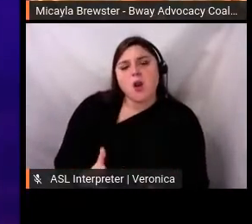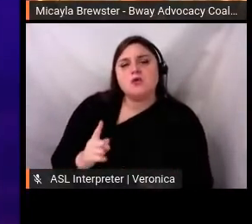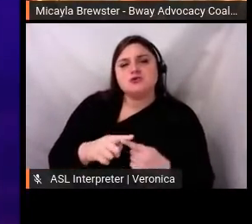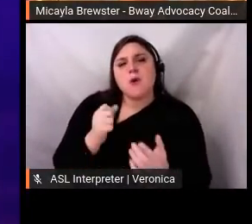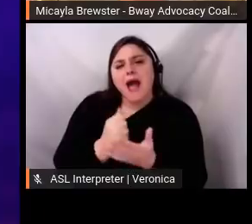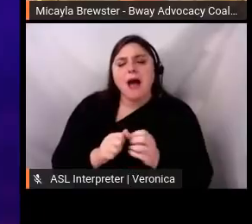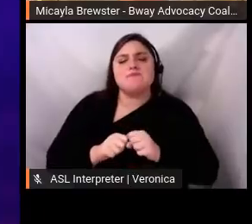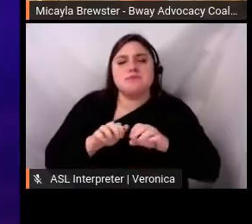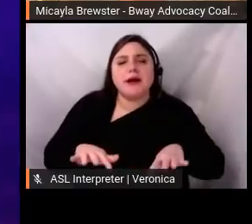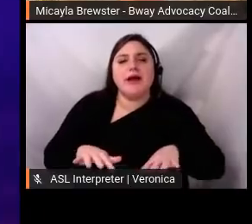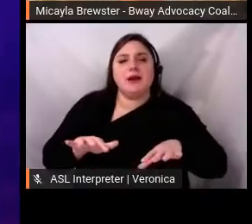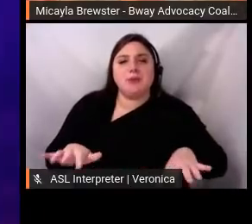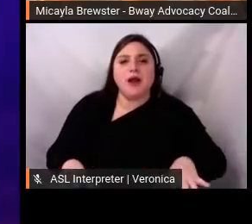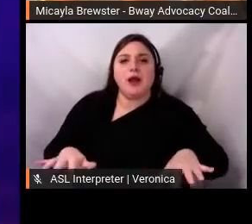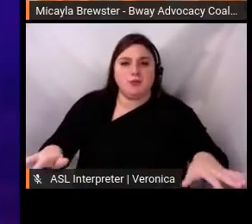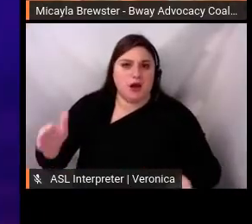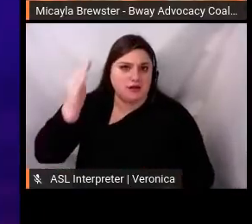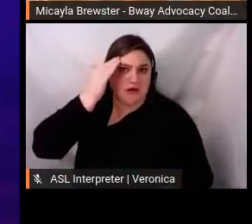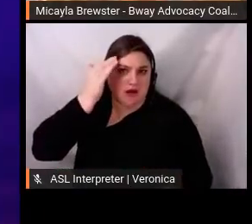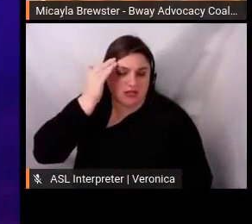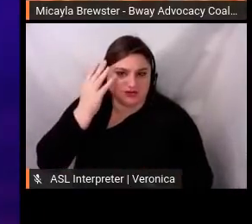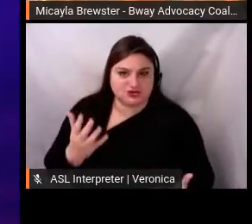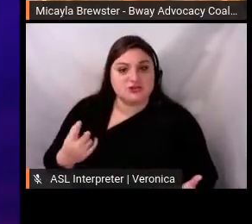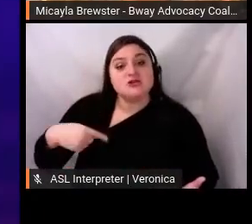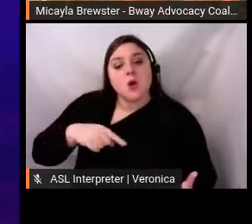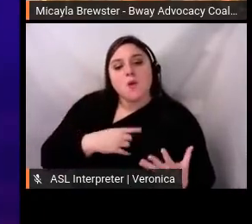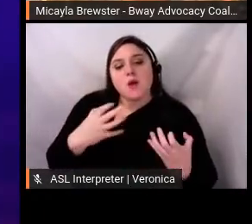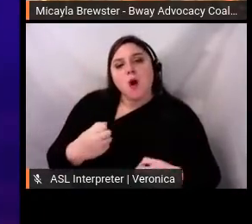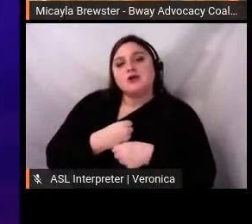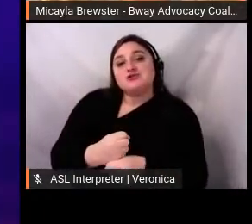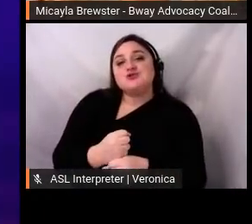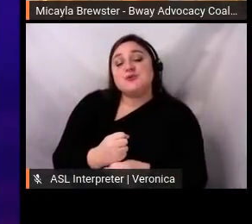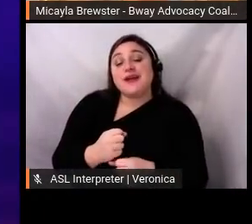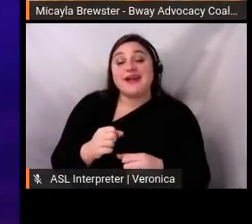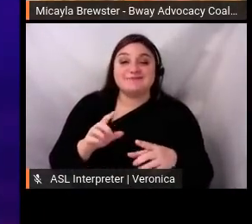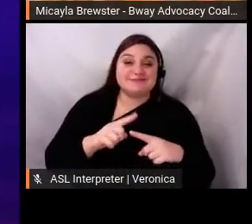we wanted to create a pool of micro influencers within the theater